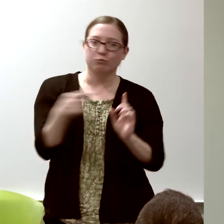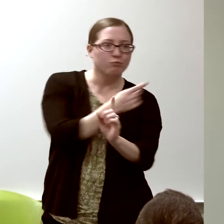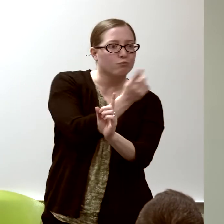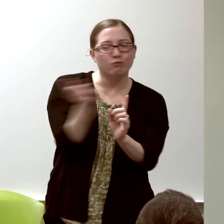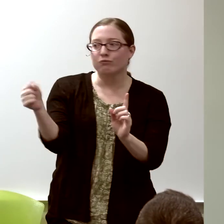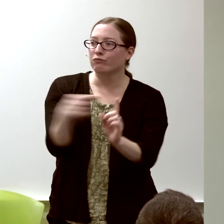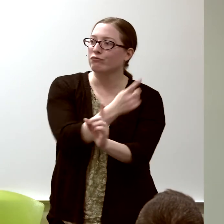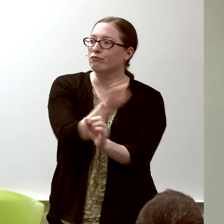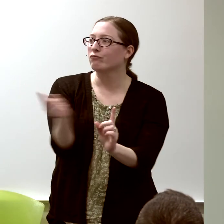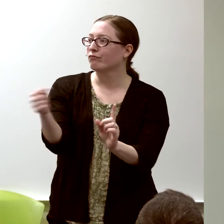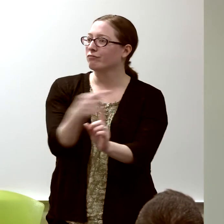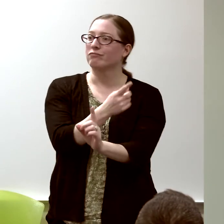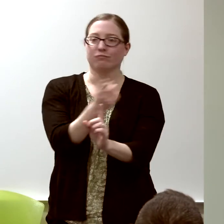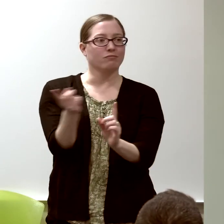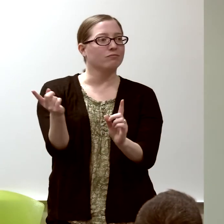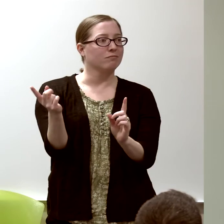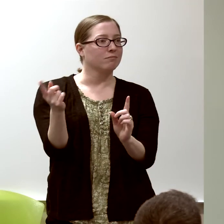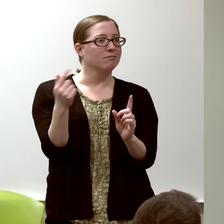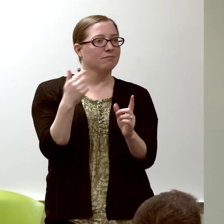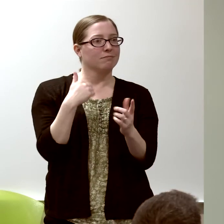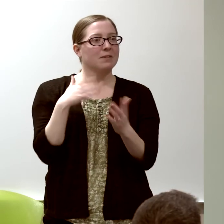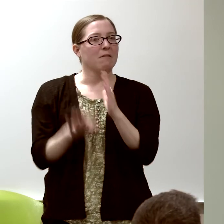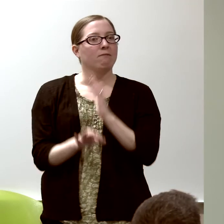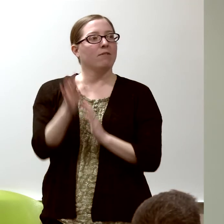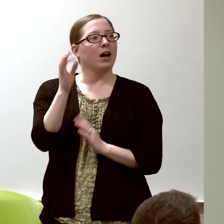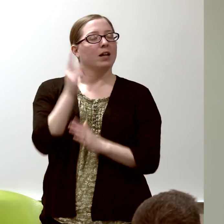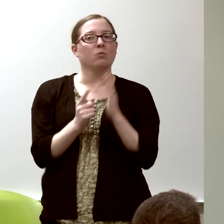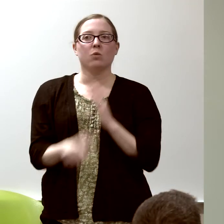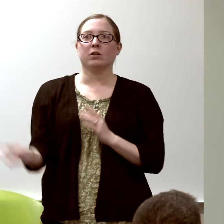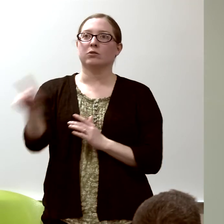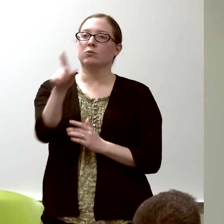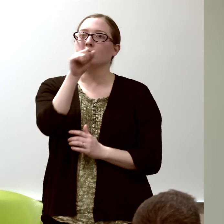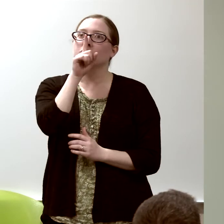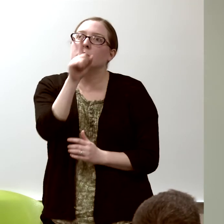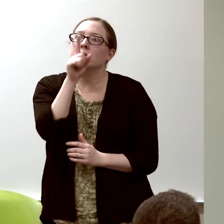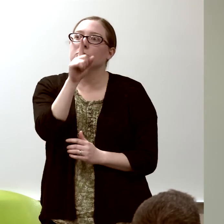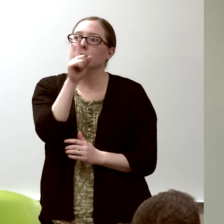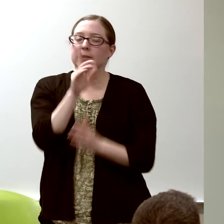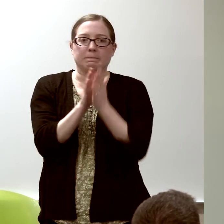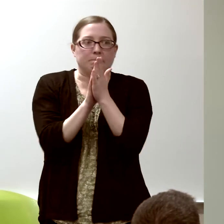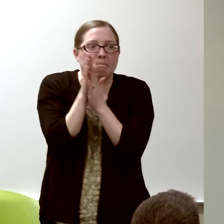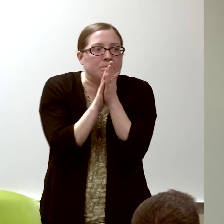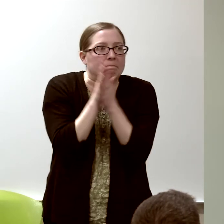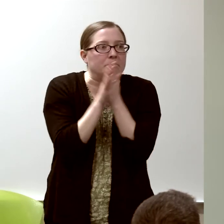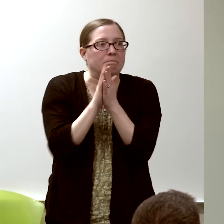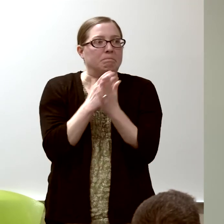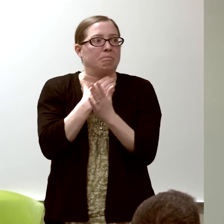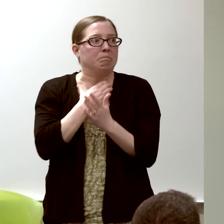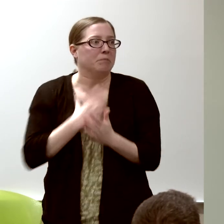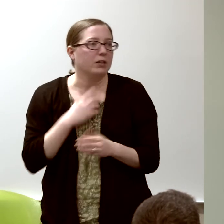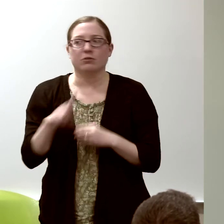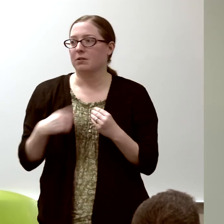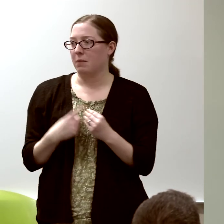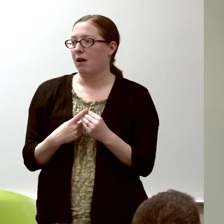and really find something that you're really interested in,